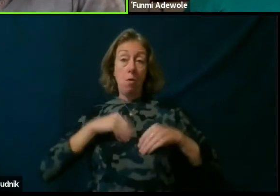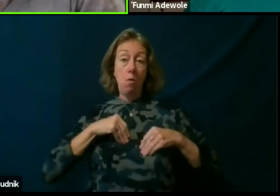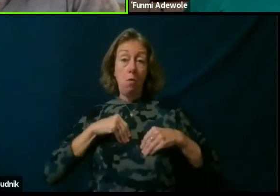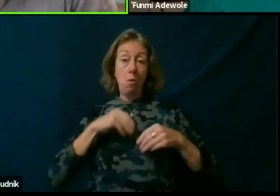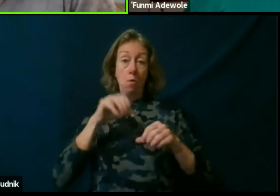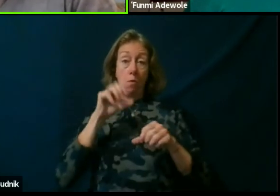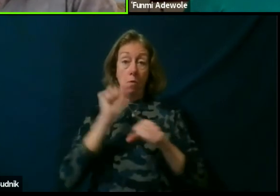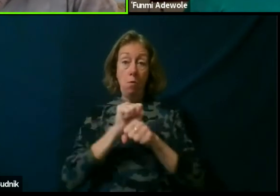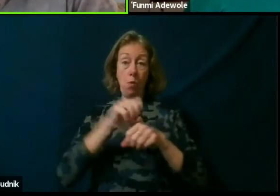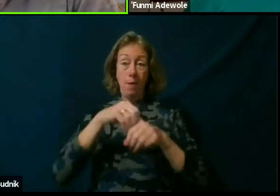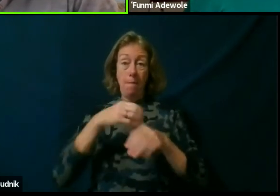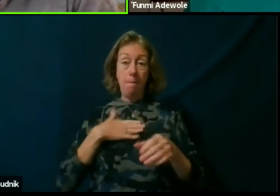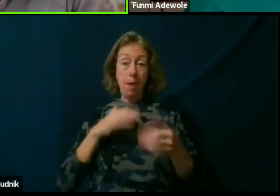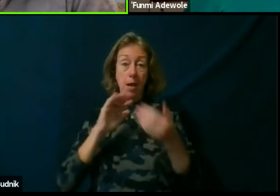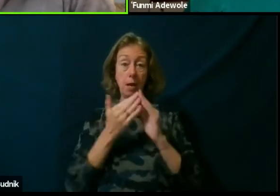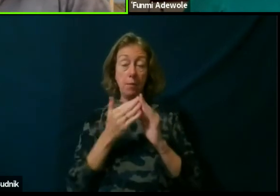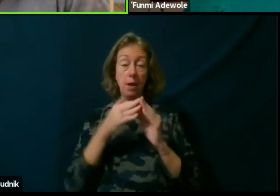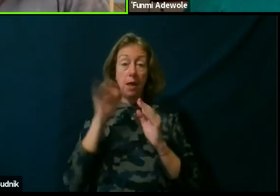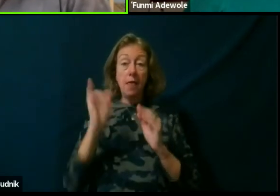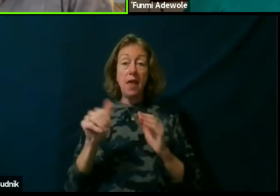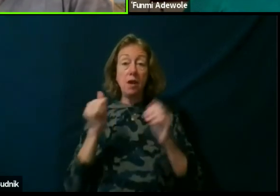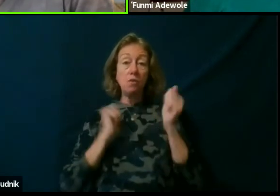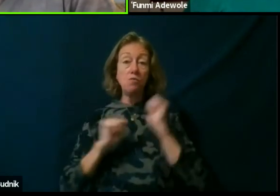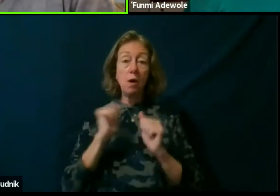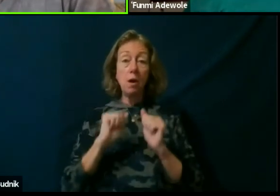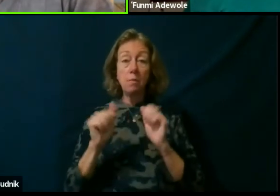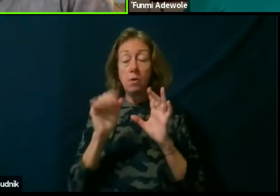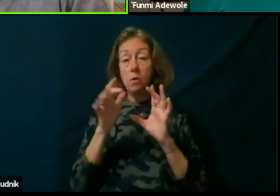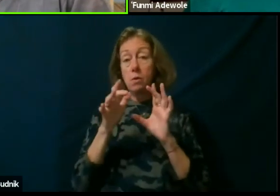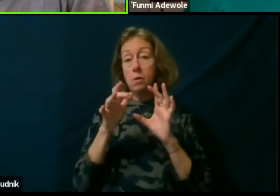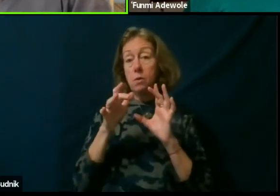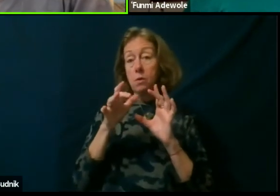I understand that the dramaturgical process, and by dramaturgical process,